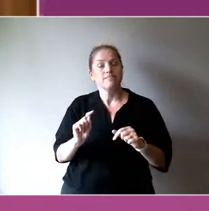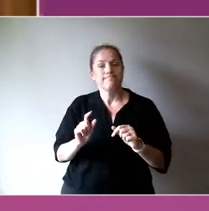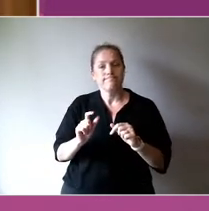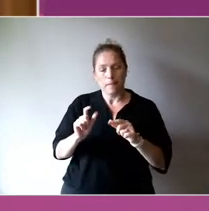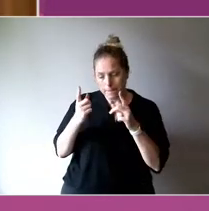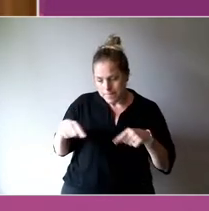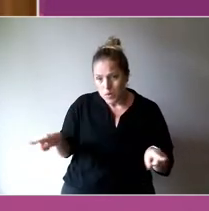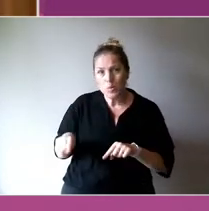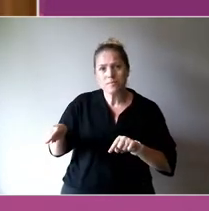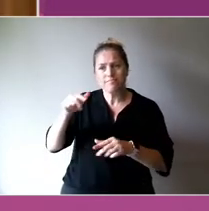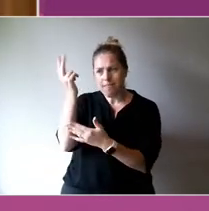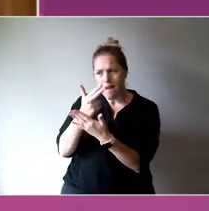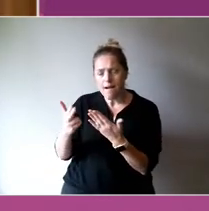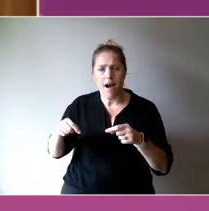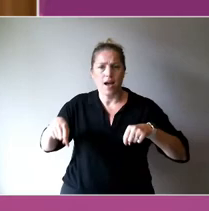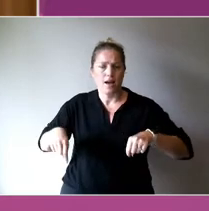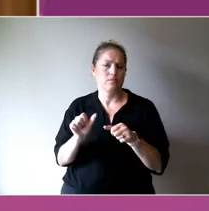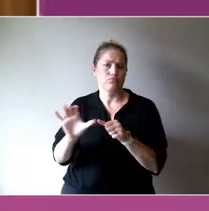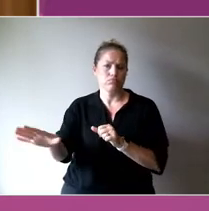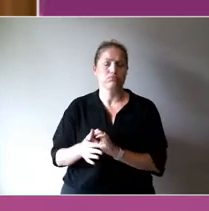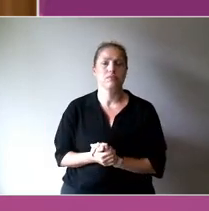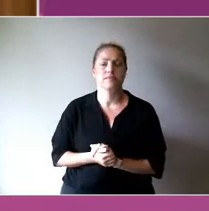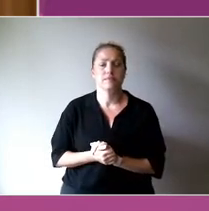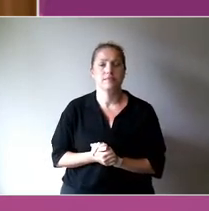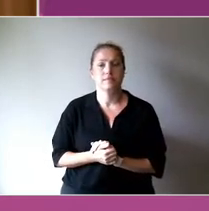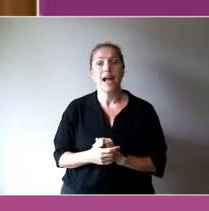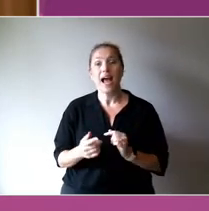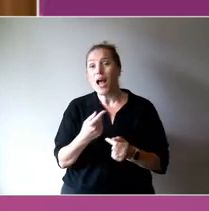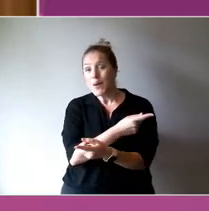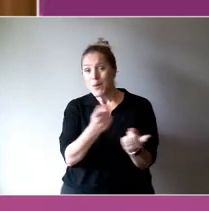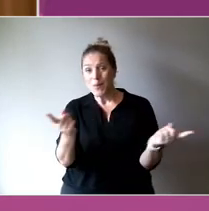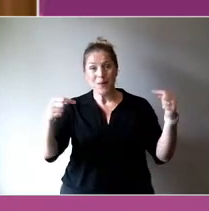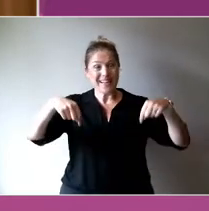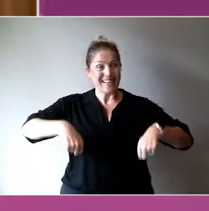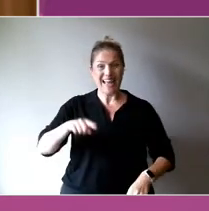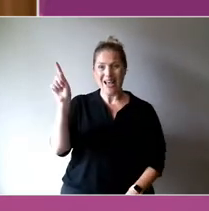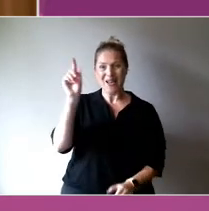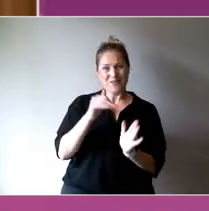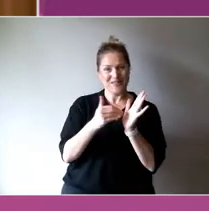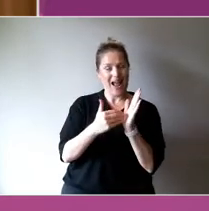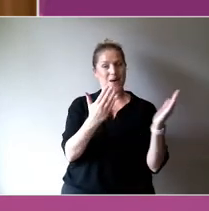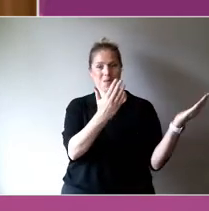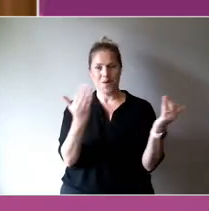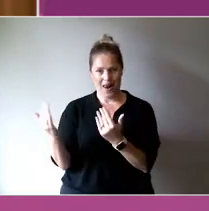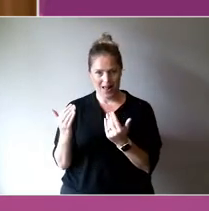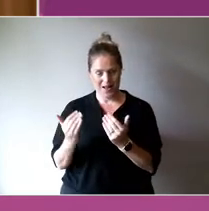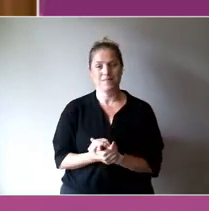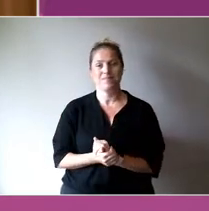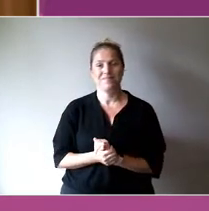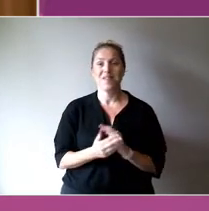Welcome to the faculty, and welcome to our beautiful campus.